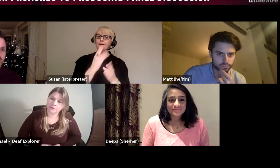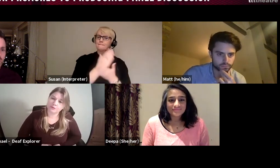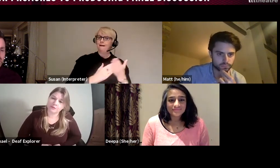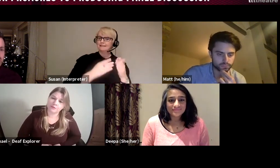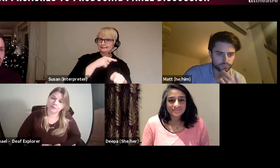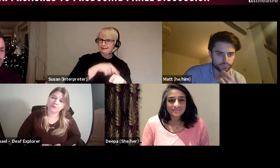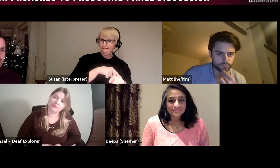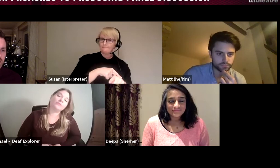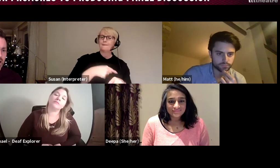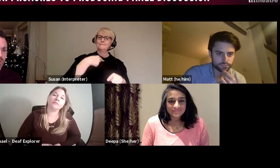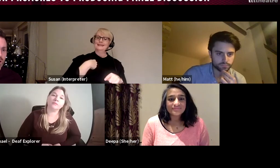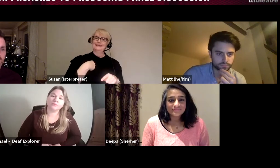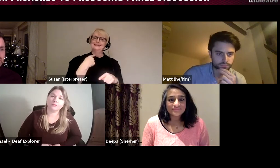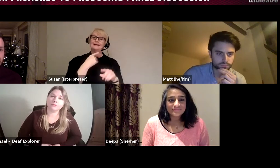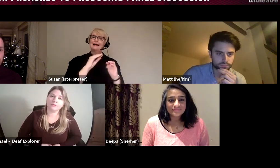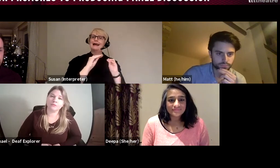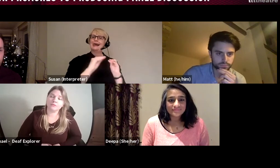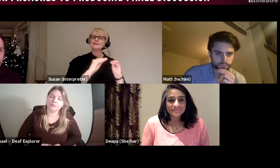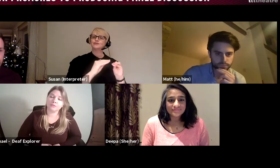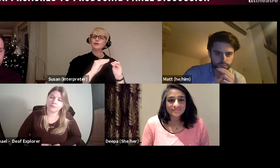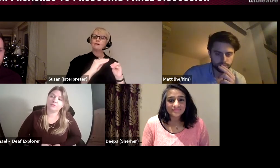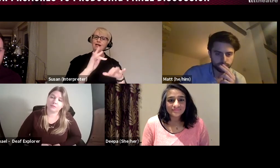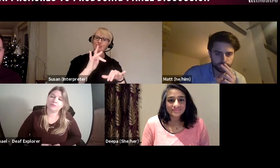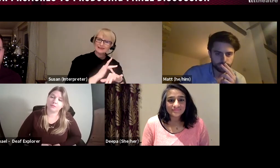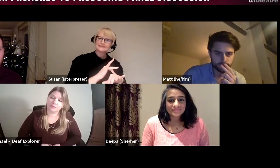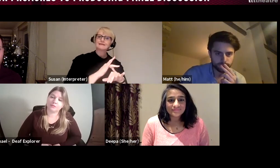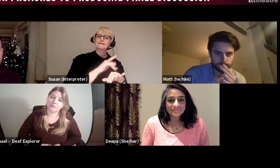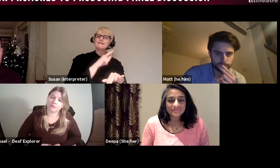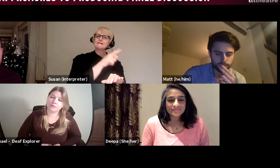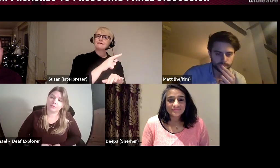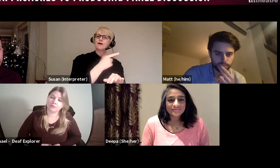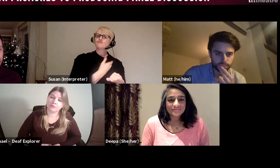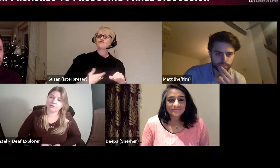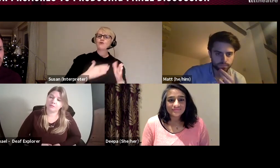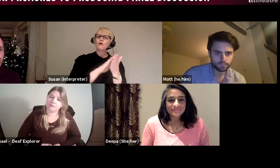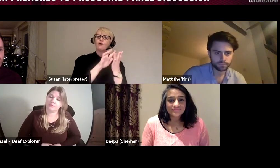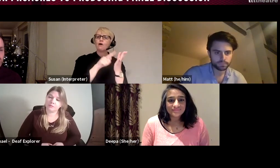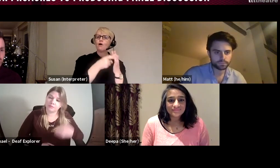and Theatre at Royal Holloway University, so I taught devising on the under graduate degree